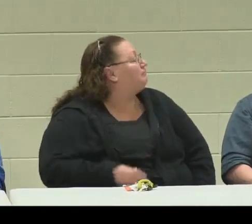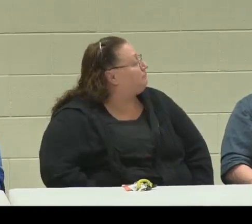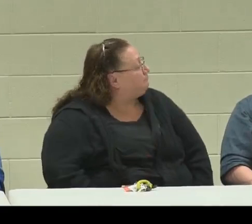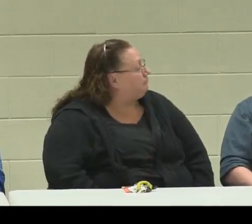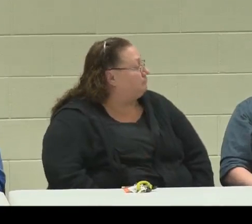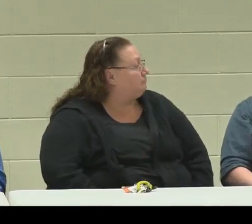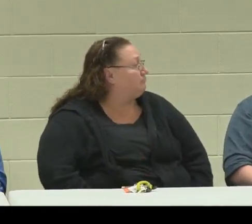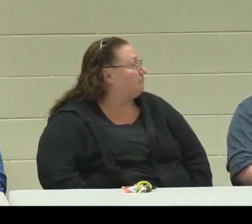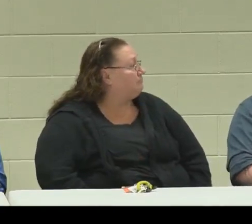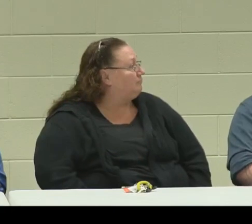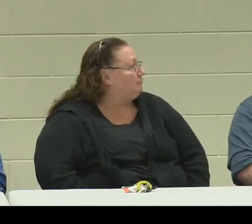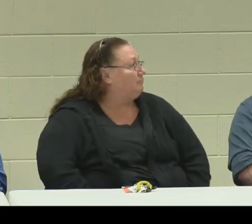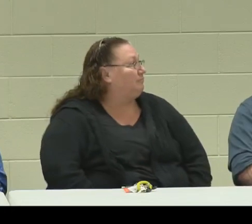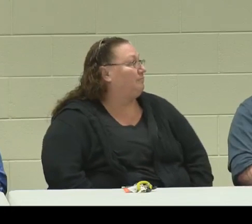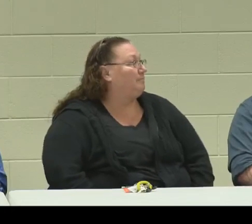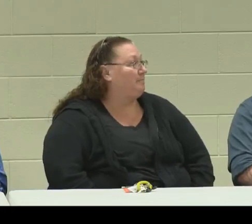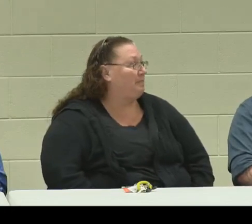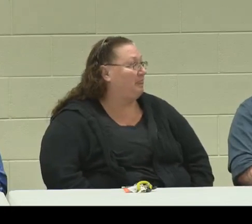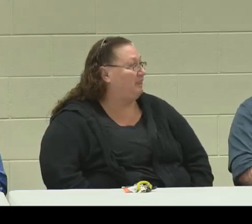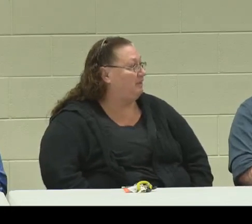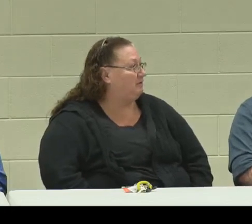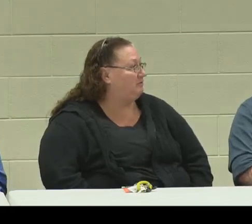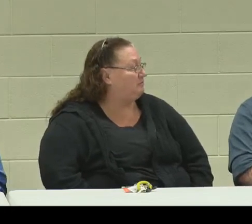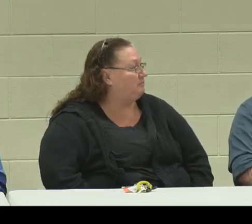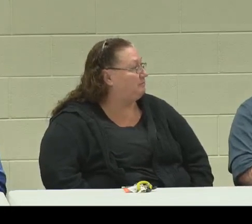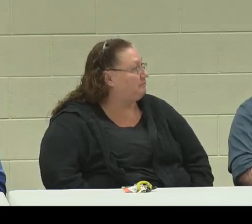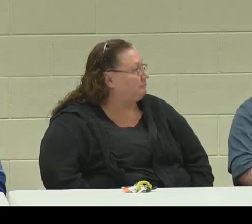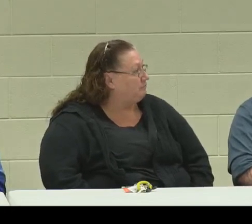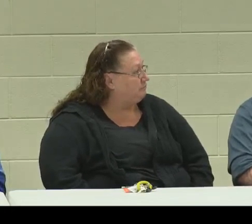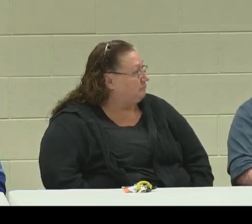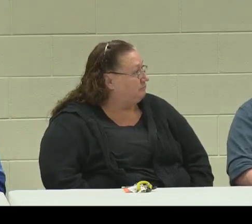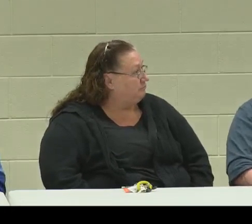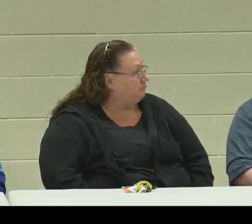What do you mean by that? What services did Bridges to Life give to you?